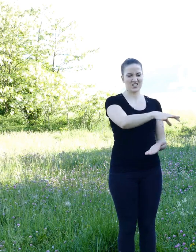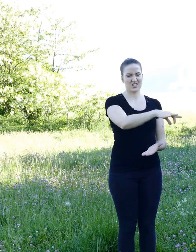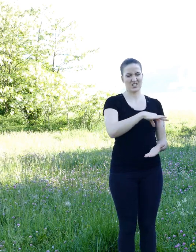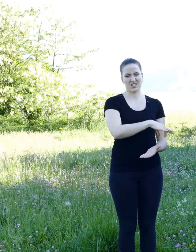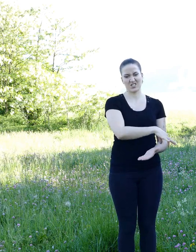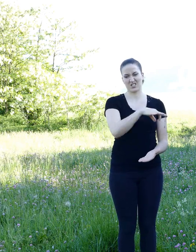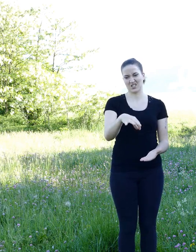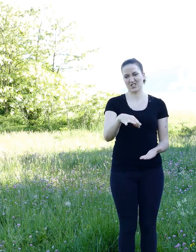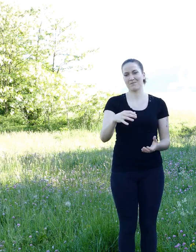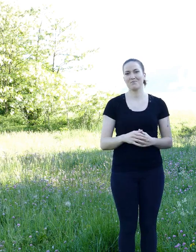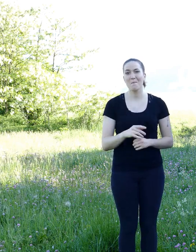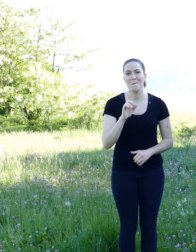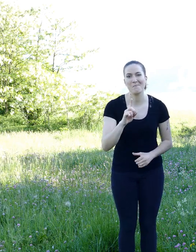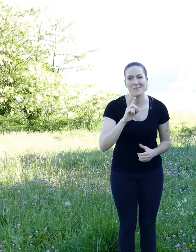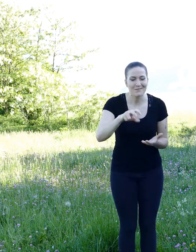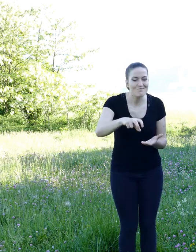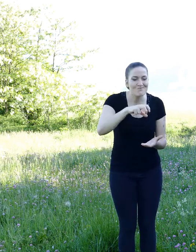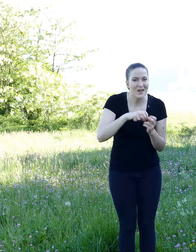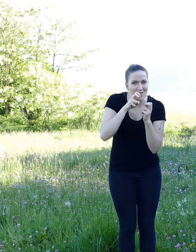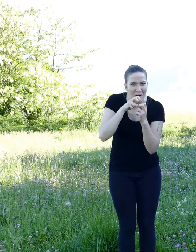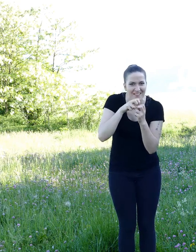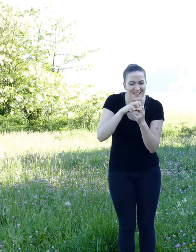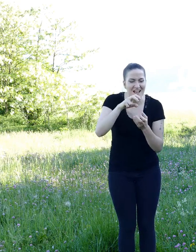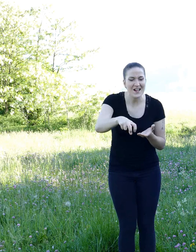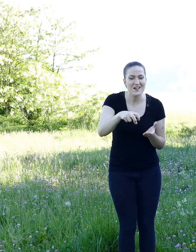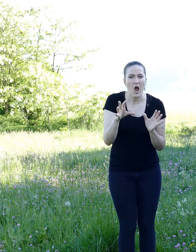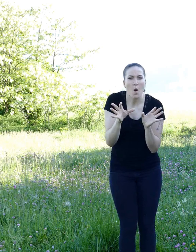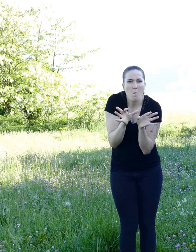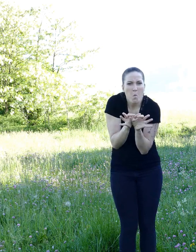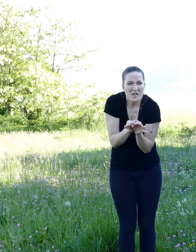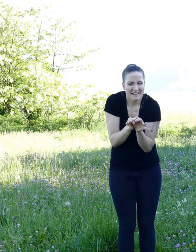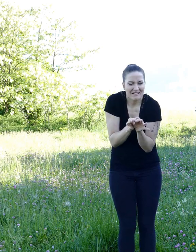Less evil, Diabou had selected the smallest and the oldest